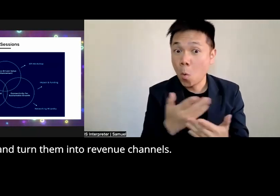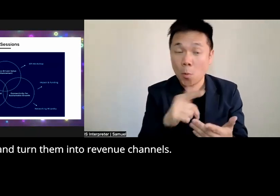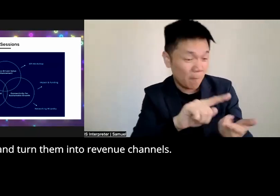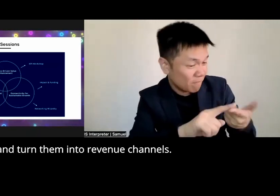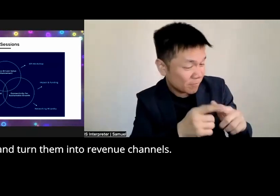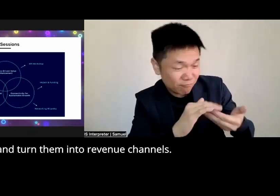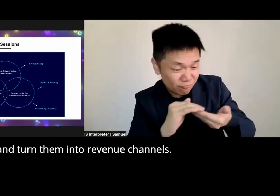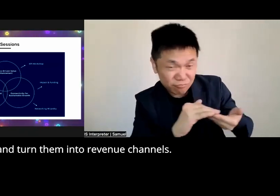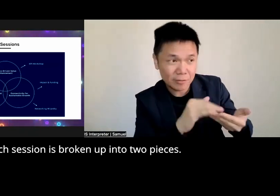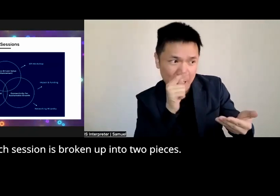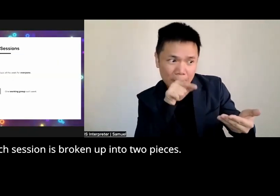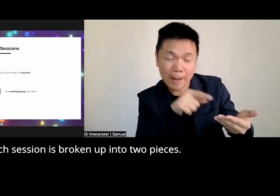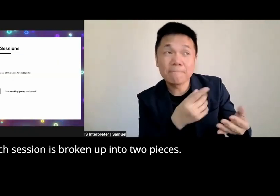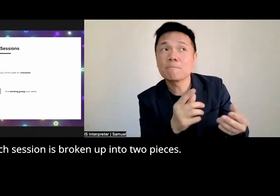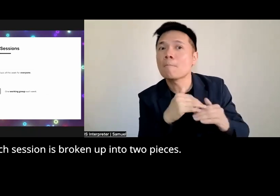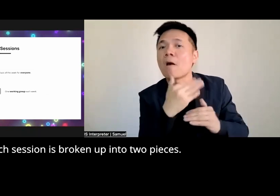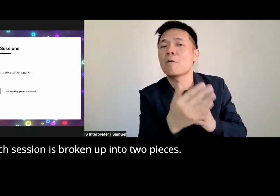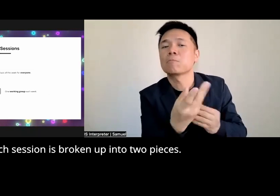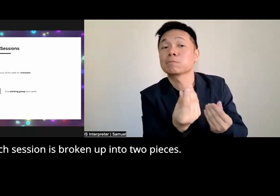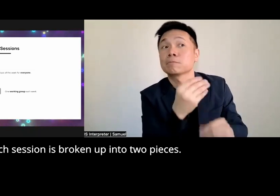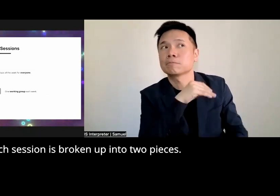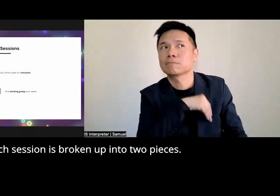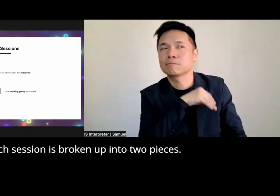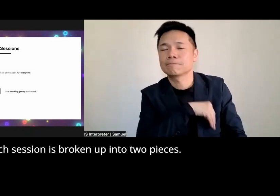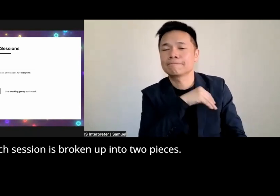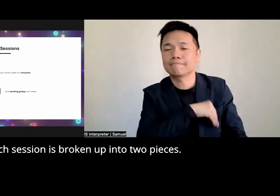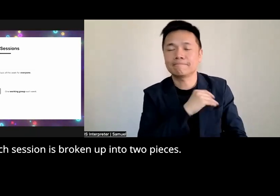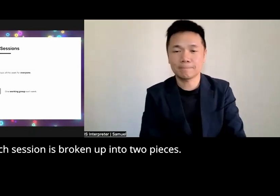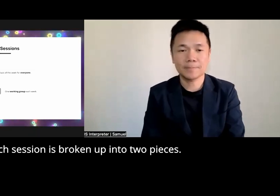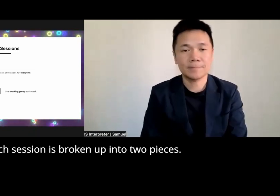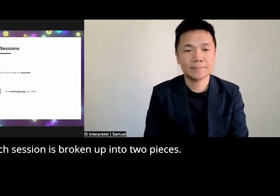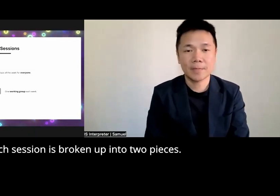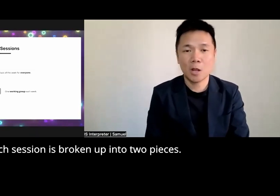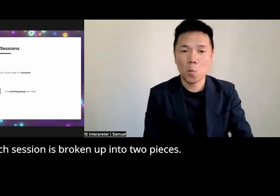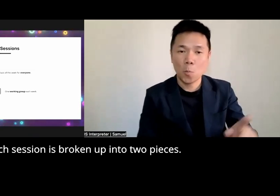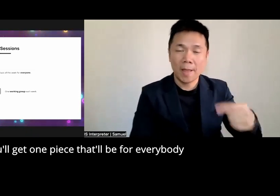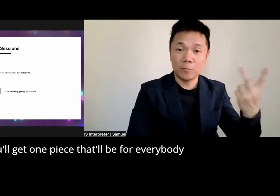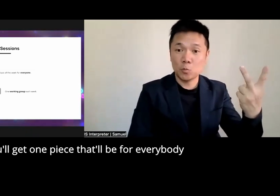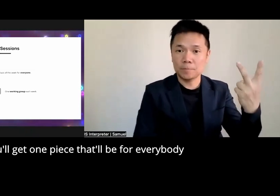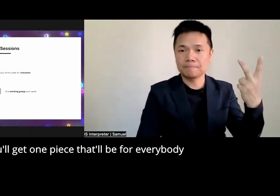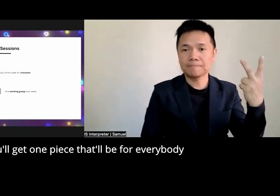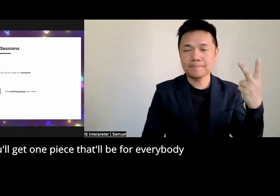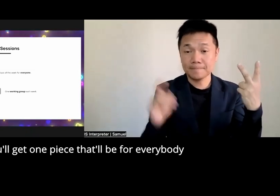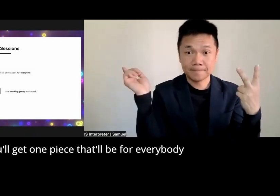Revenue channels each session is broken up into two pieces so you'll get one piece that'll be